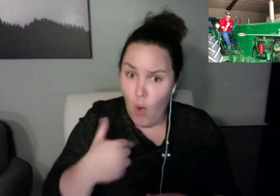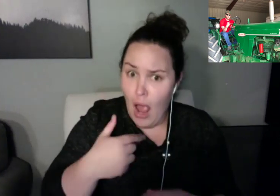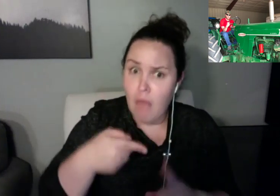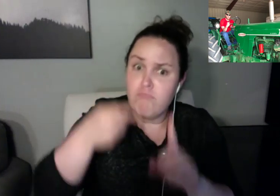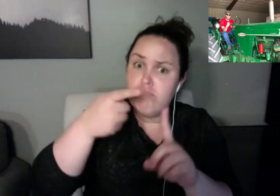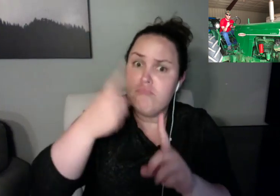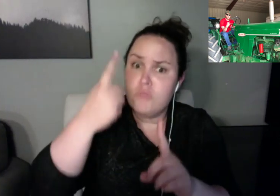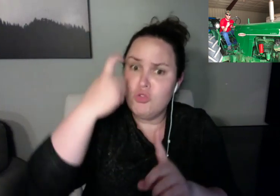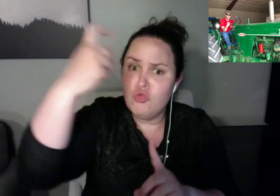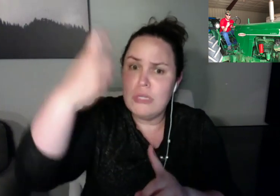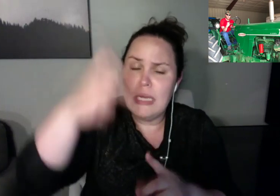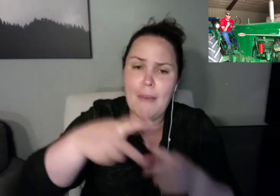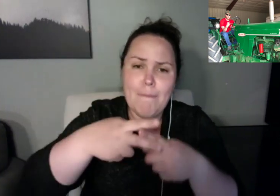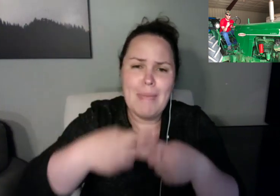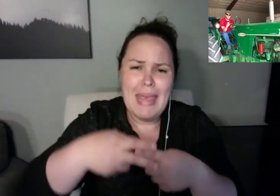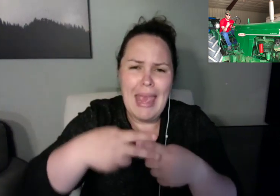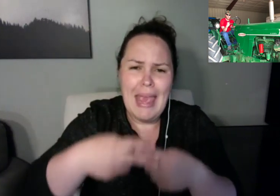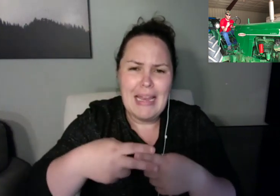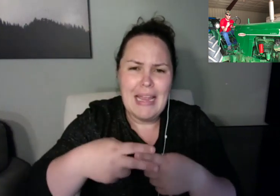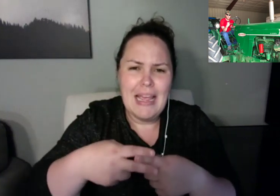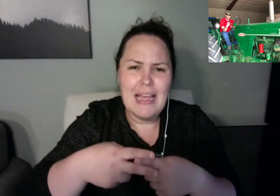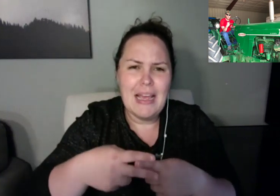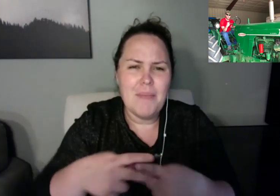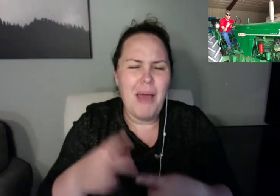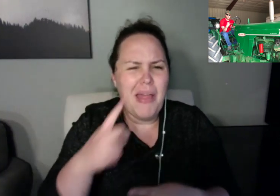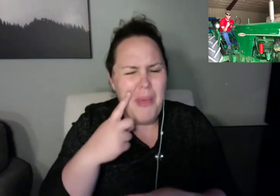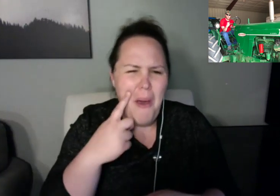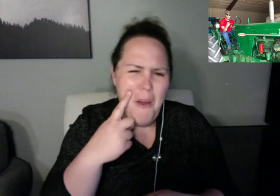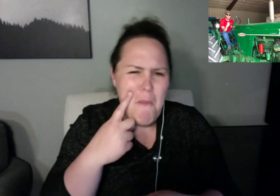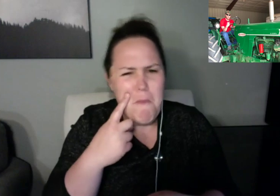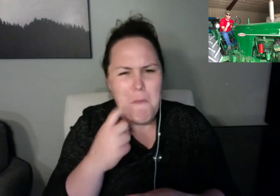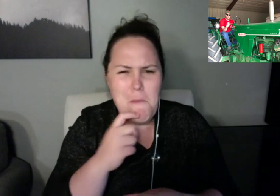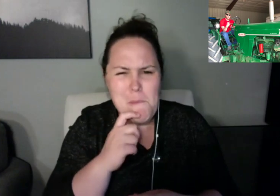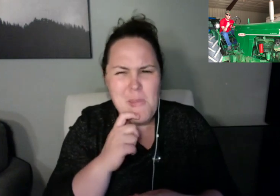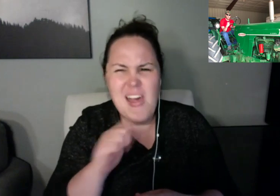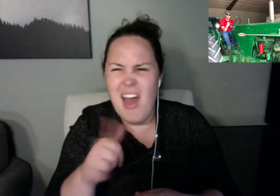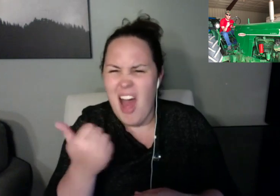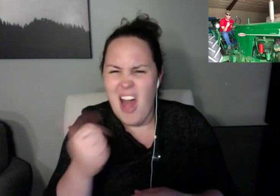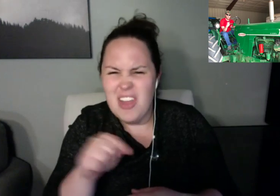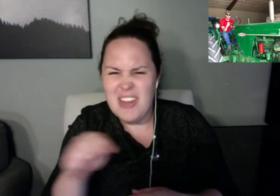And if anybody, too, wants to have a brochure for the ride, let me know.